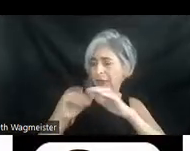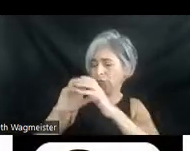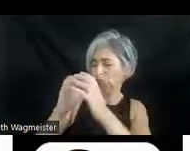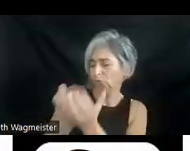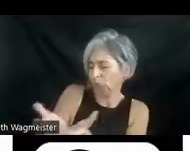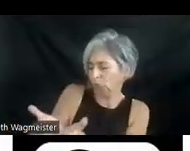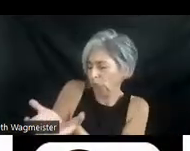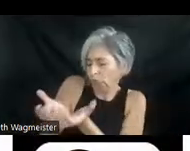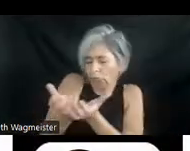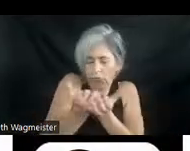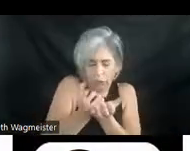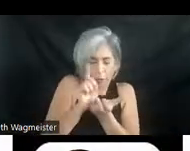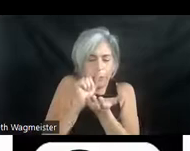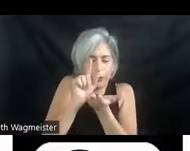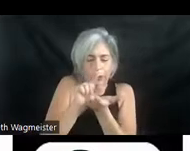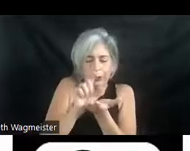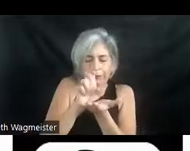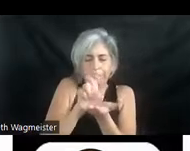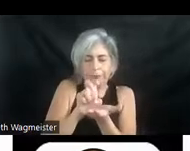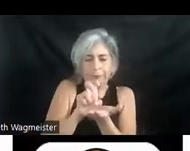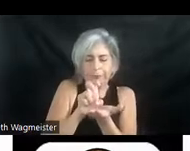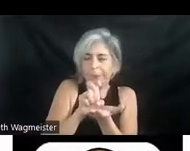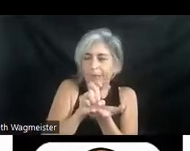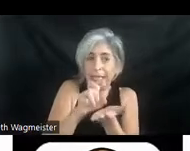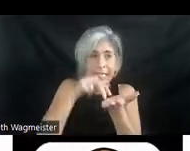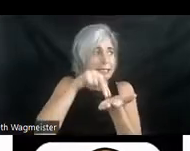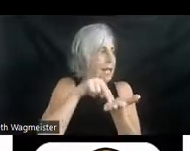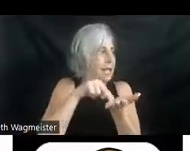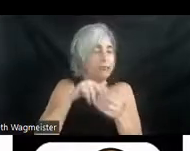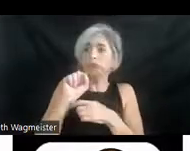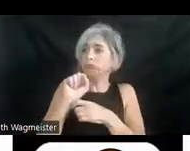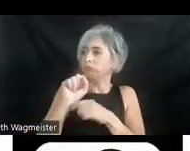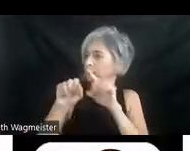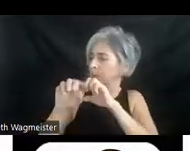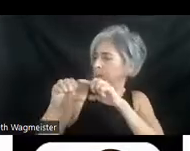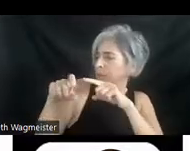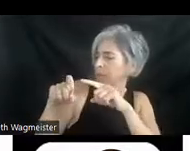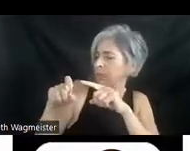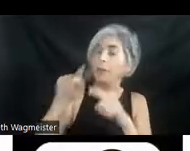into his hands. He stands and strokes its nearly featherless head with a fingertip.